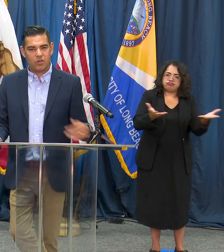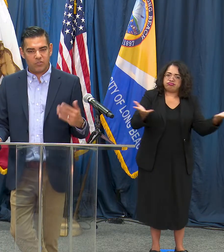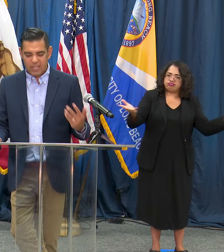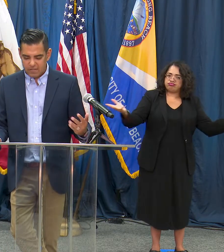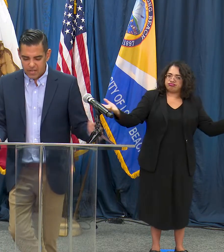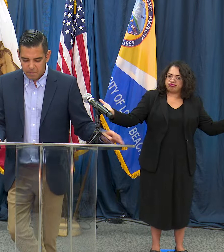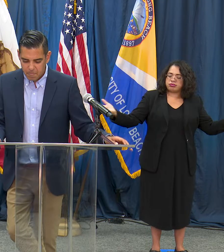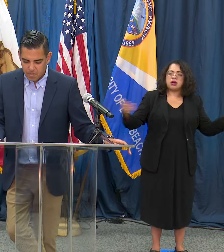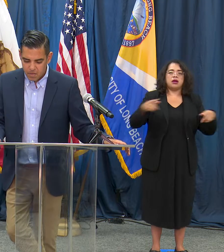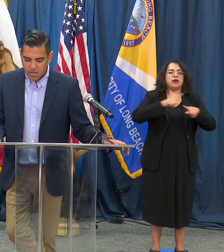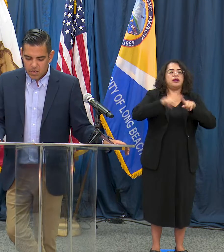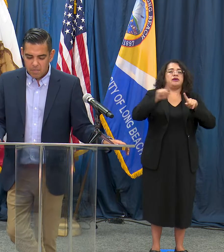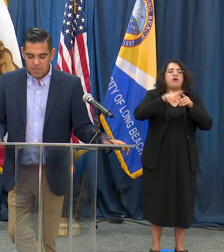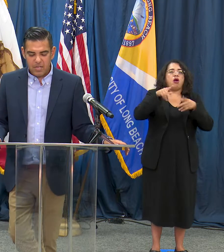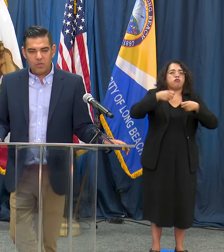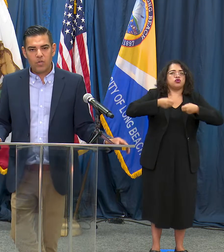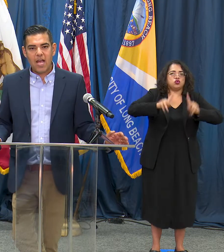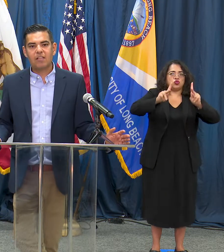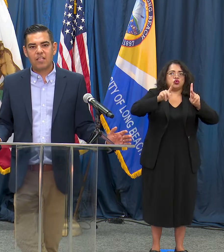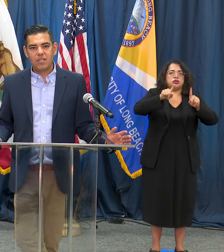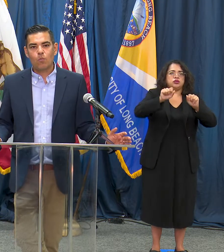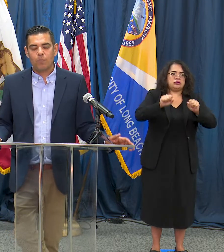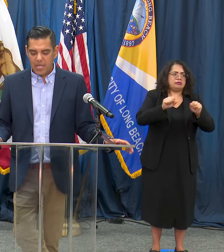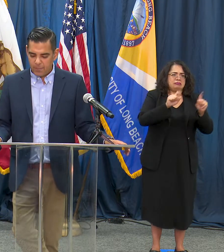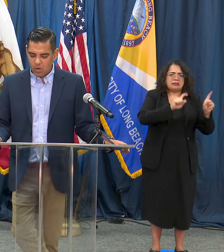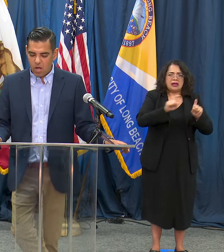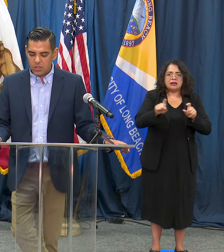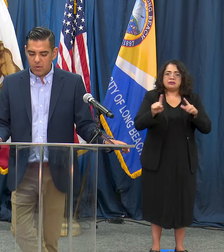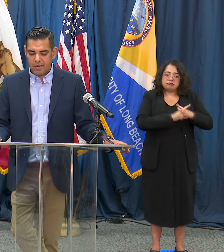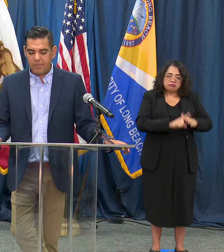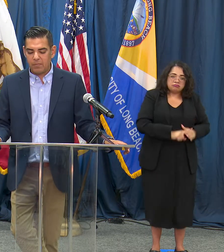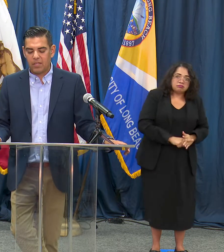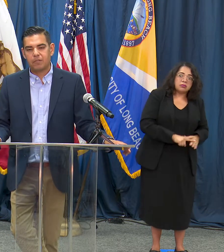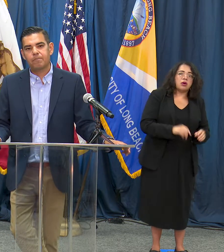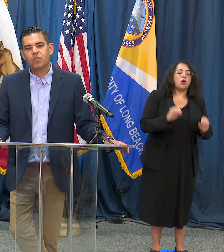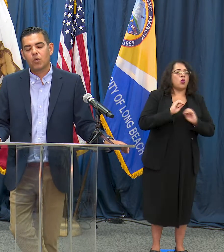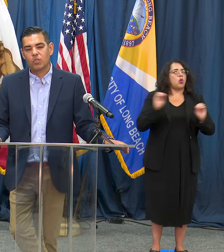understand that but the reality is that more people are also out in public which